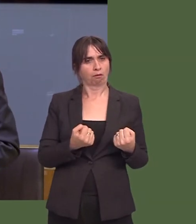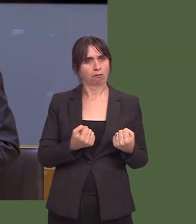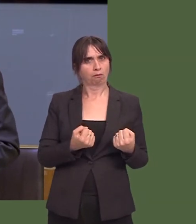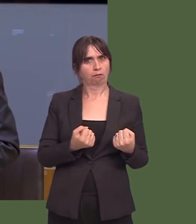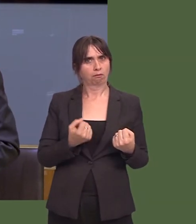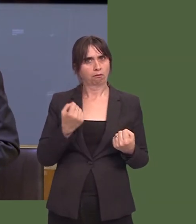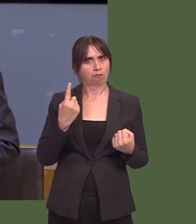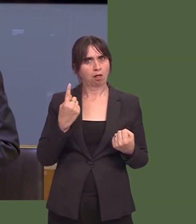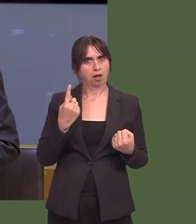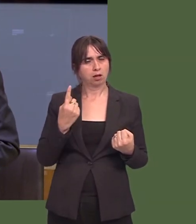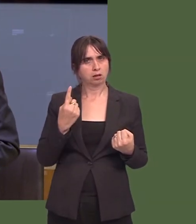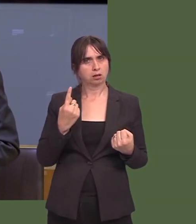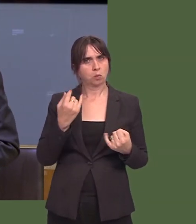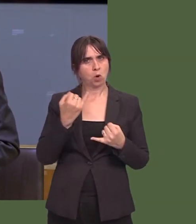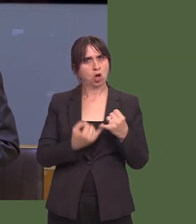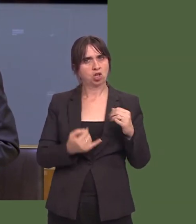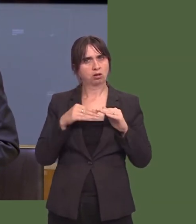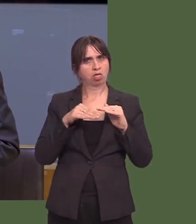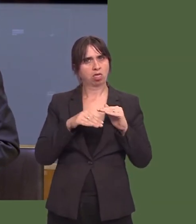eu canoli yn ysbyty Glangwili yng Nghaerfyrddin.